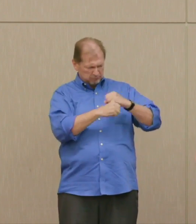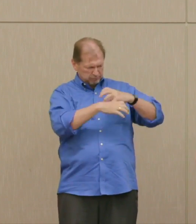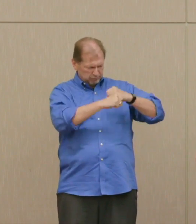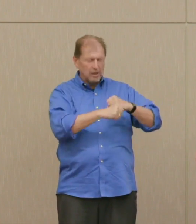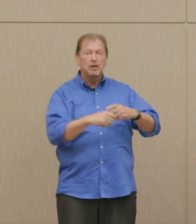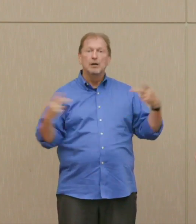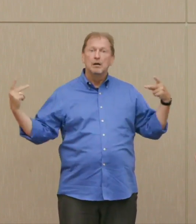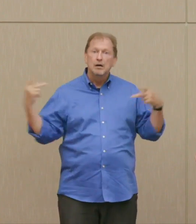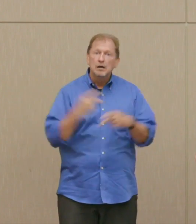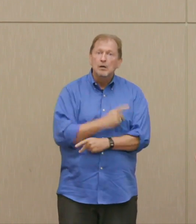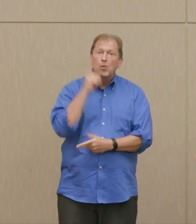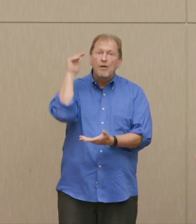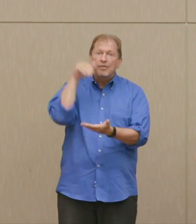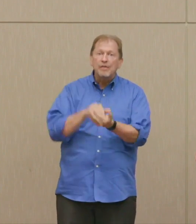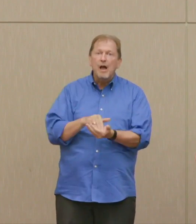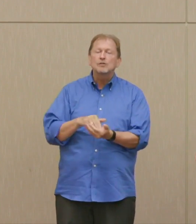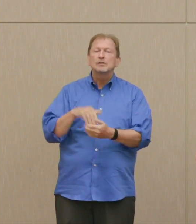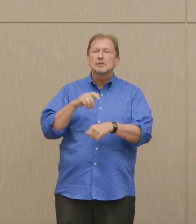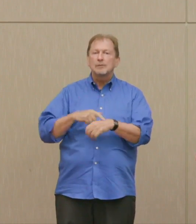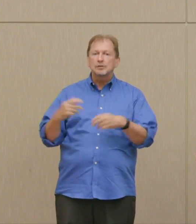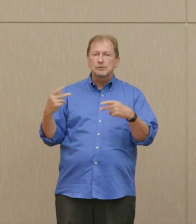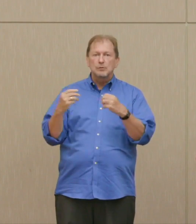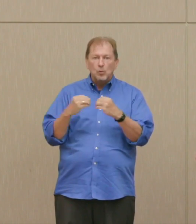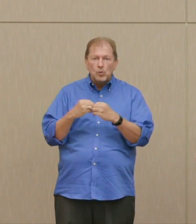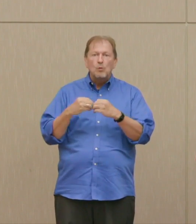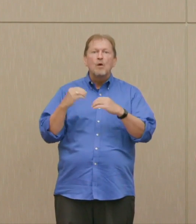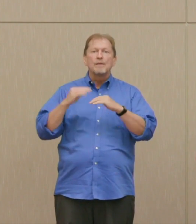than what was then called a blockbuster.